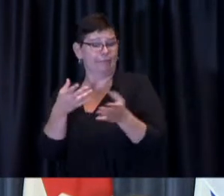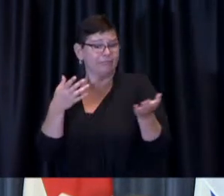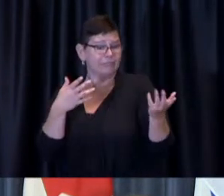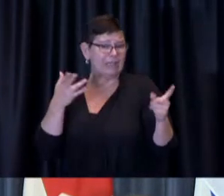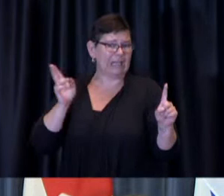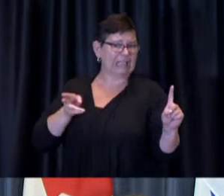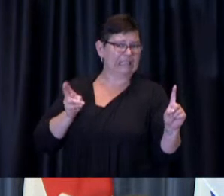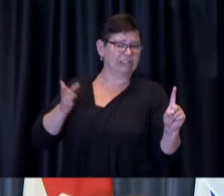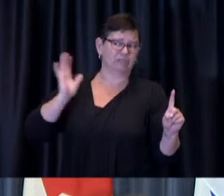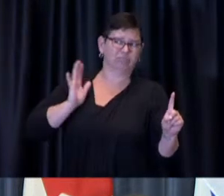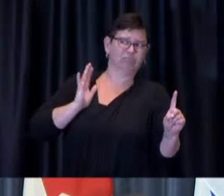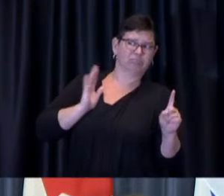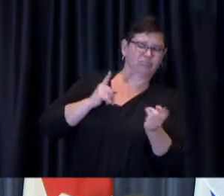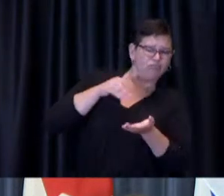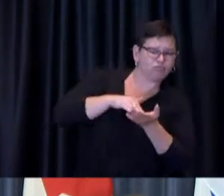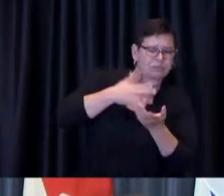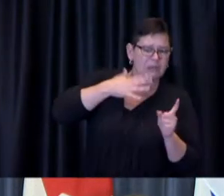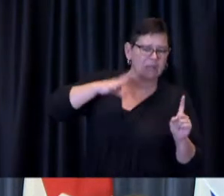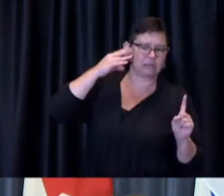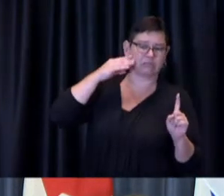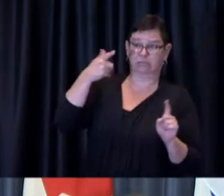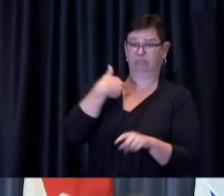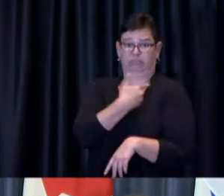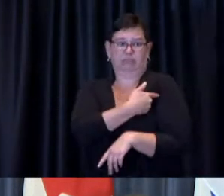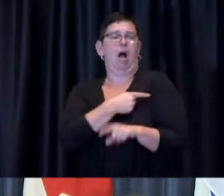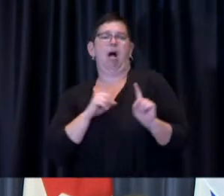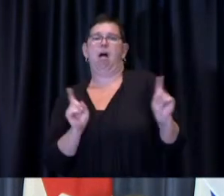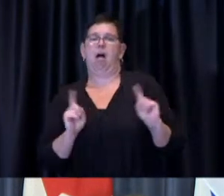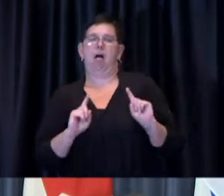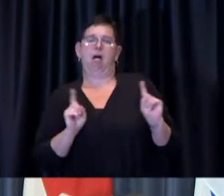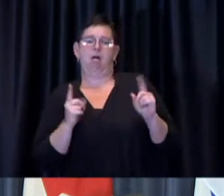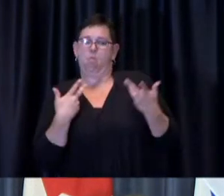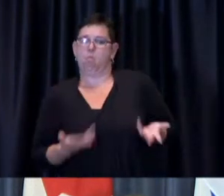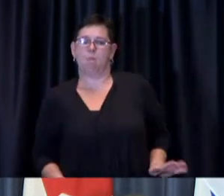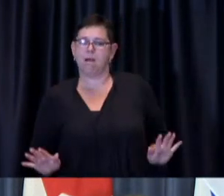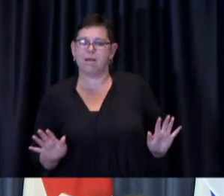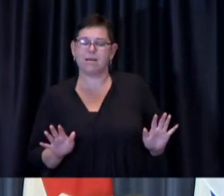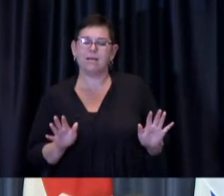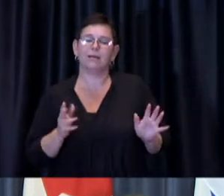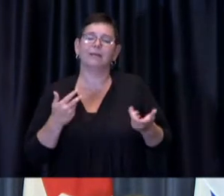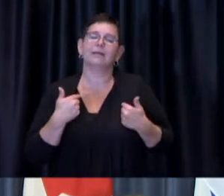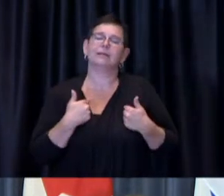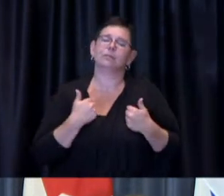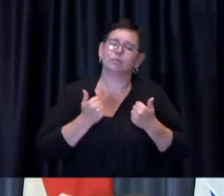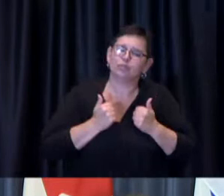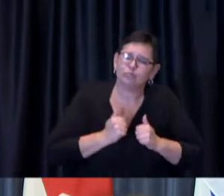so we're trying to make these interactions clinic experiences as positive as they can be